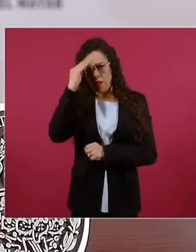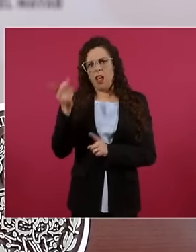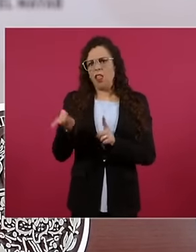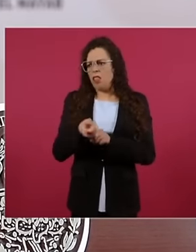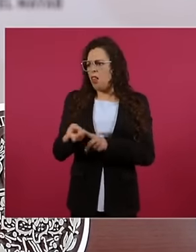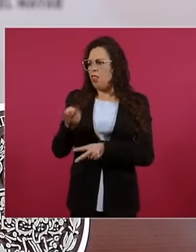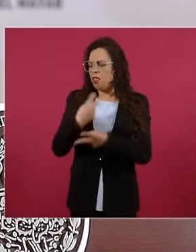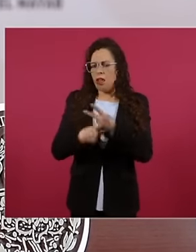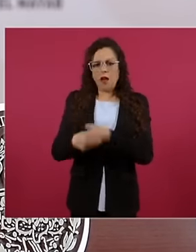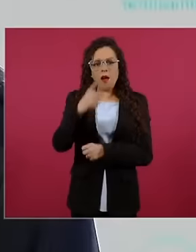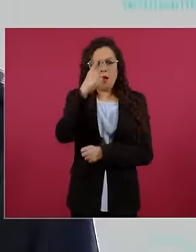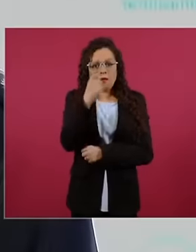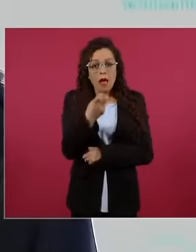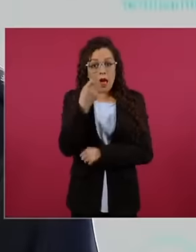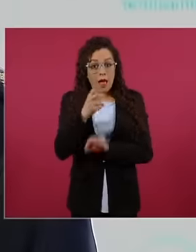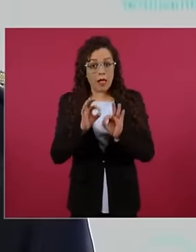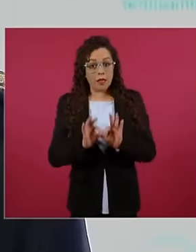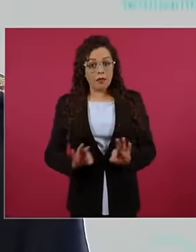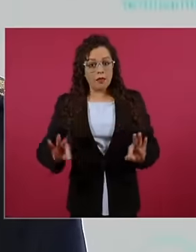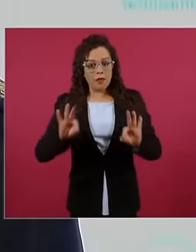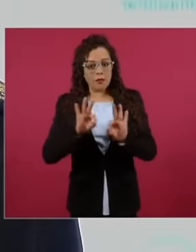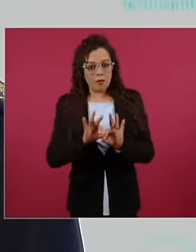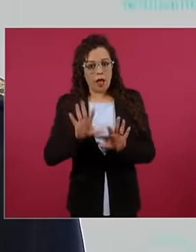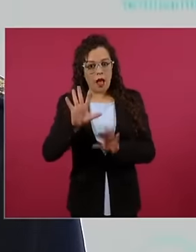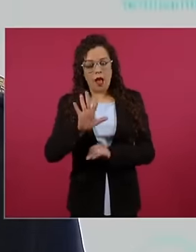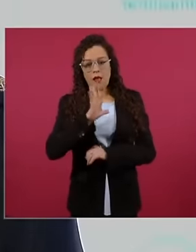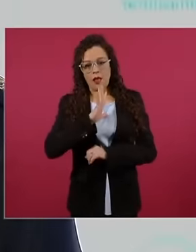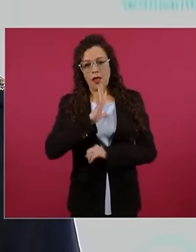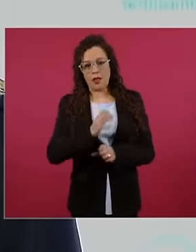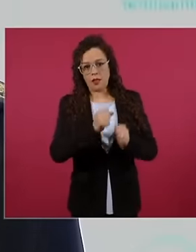two sources, an underground source that we already have guaranteed and that will not affect the